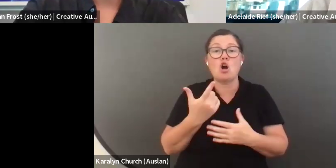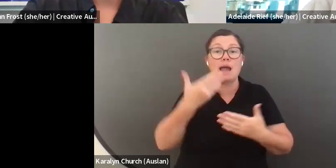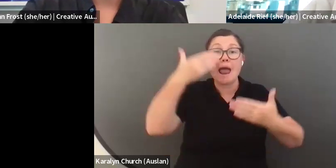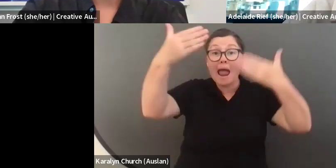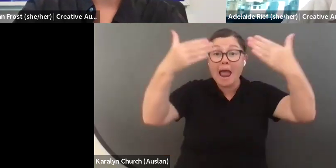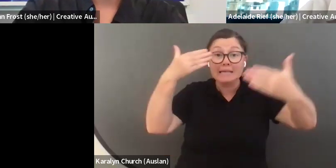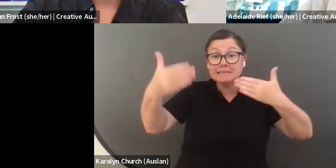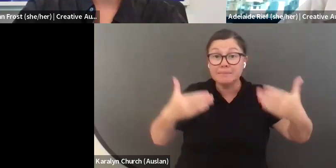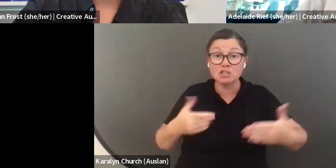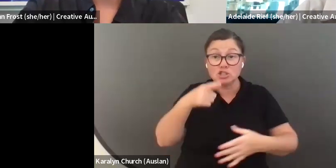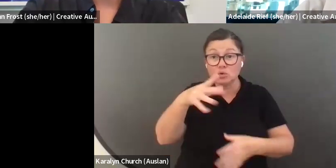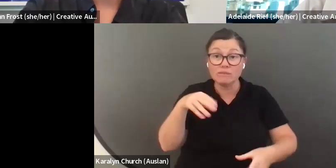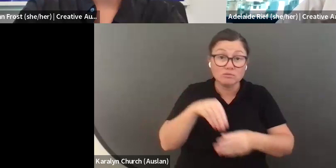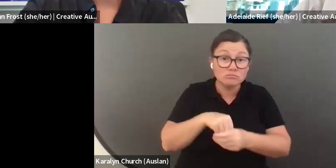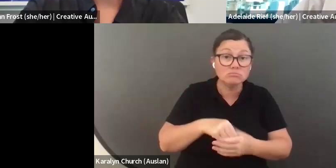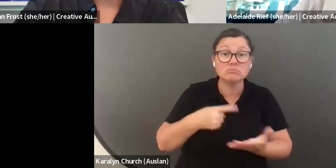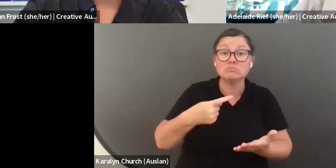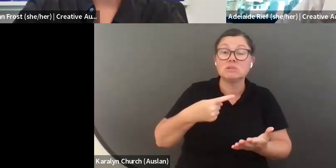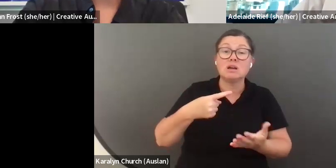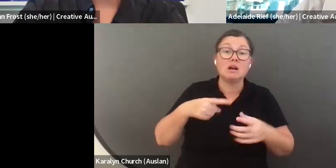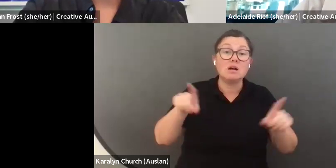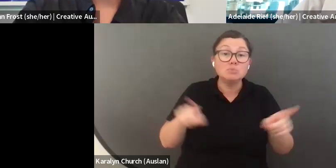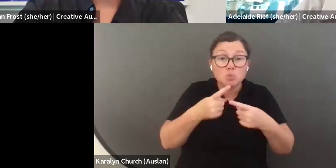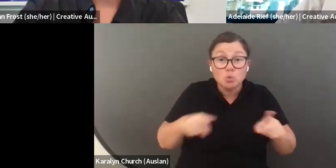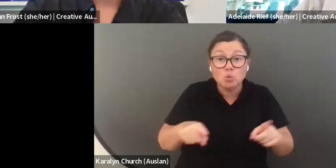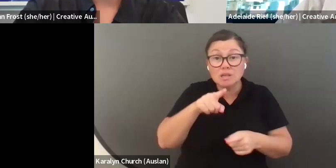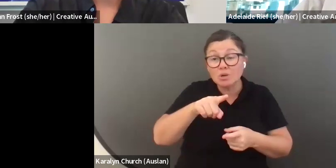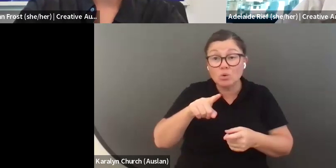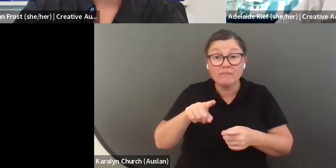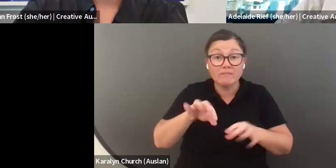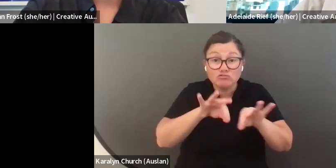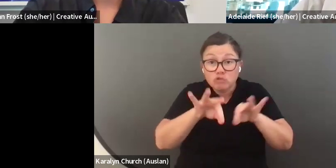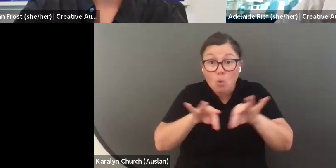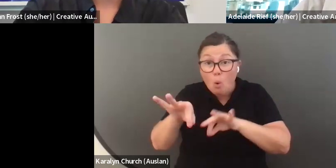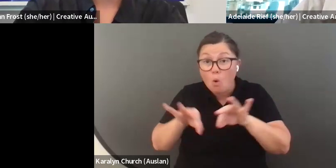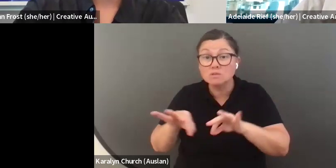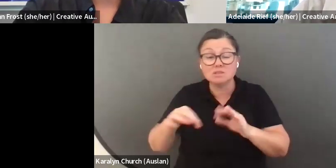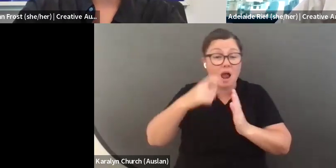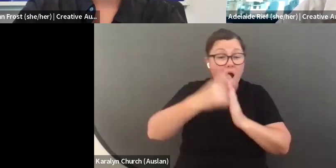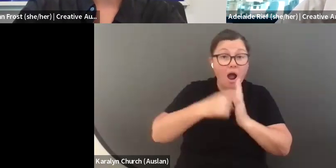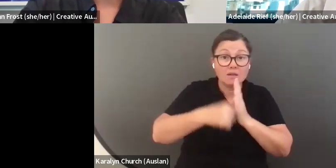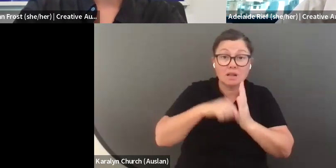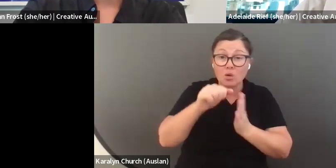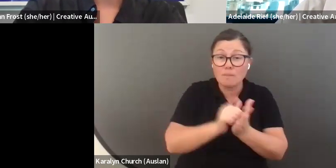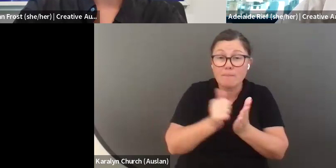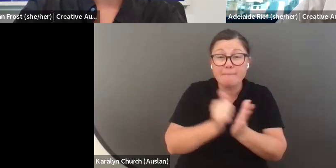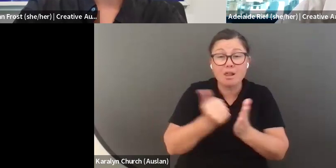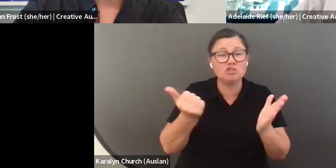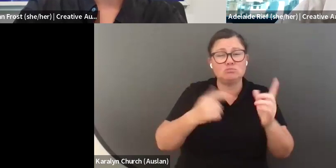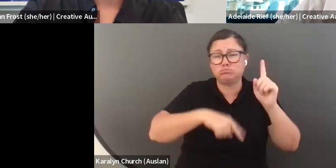other information about volunteer roles that you have had, project you have worked on, achievements were proud of, exhibitions you have